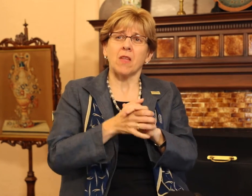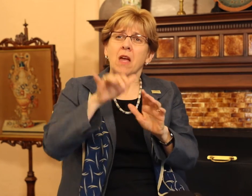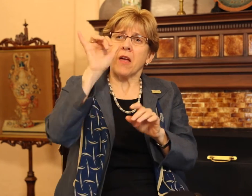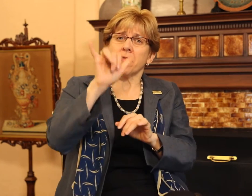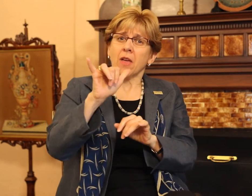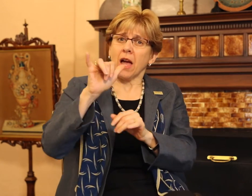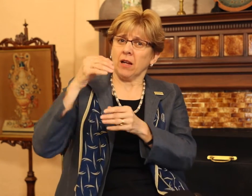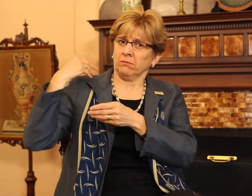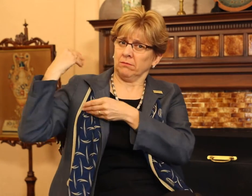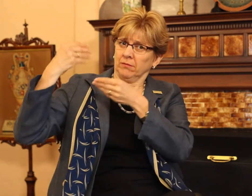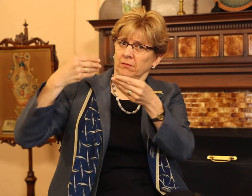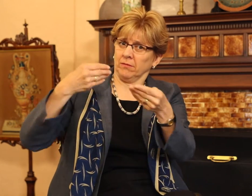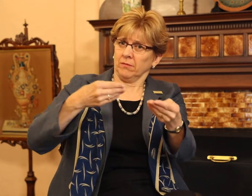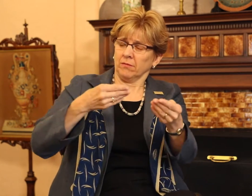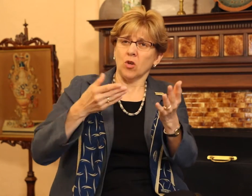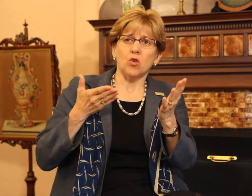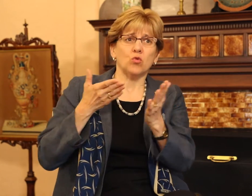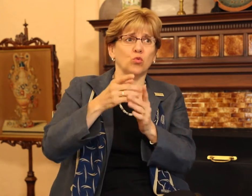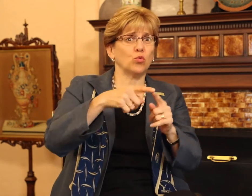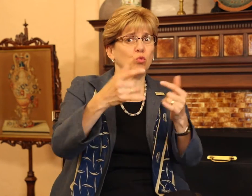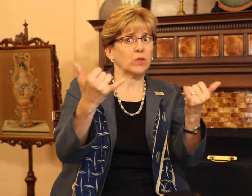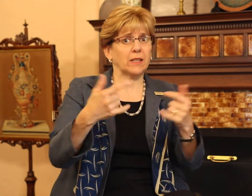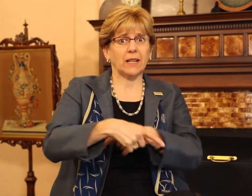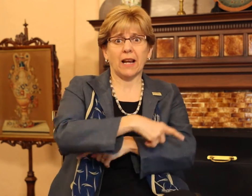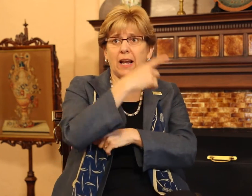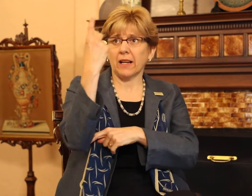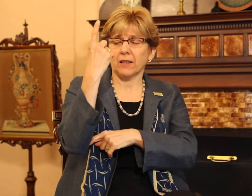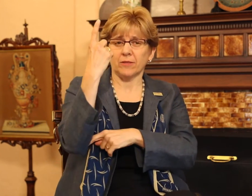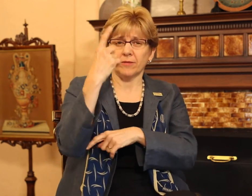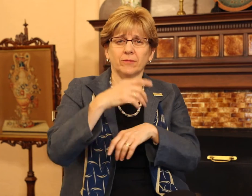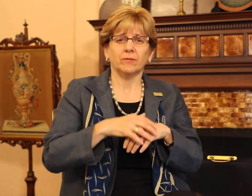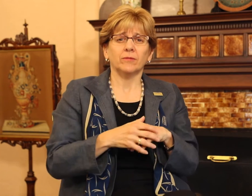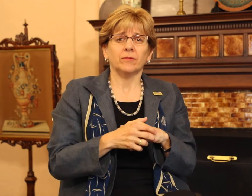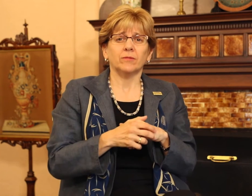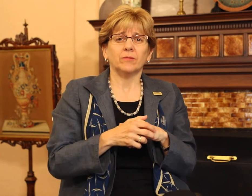This legacy has continued through today.